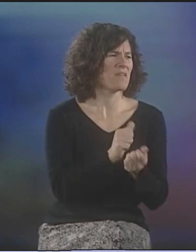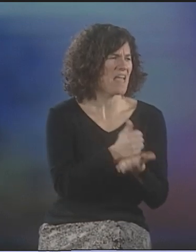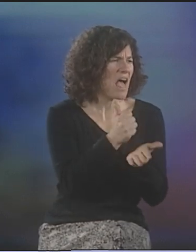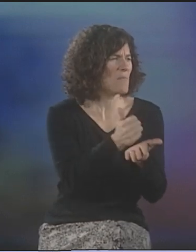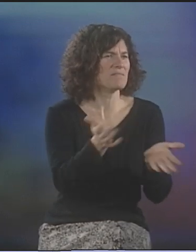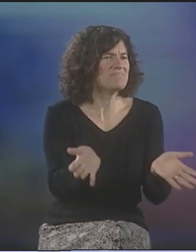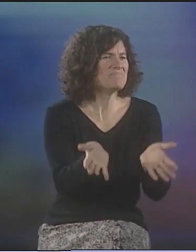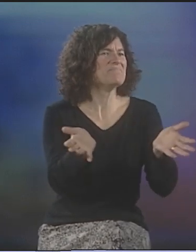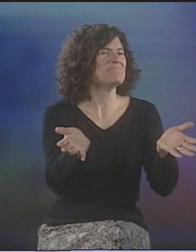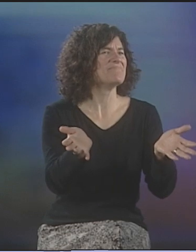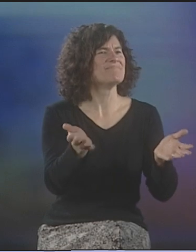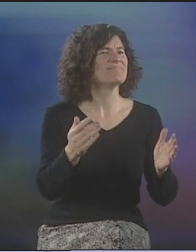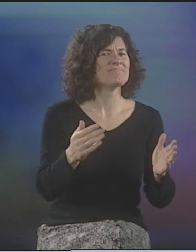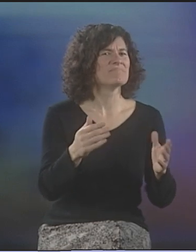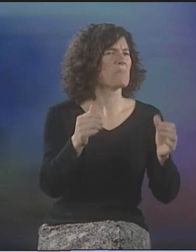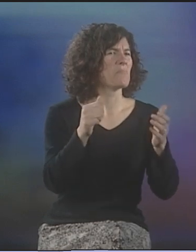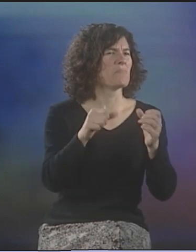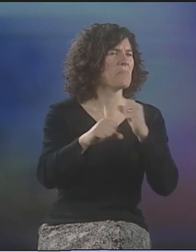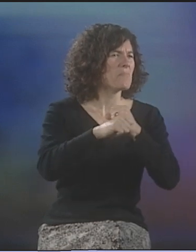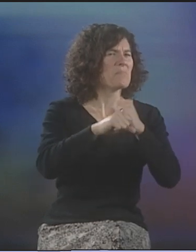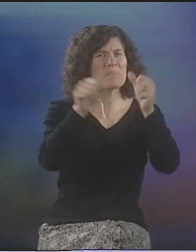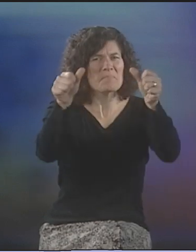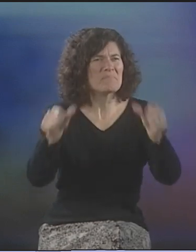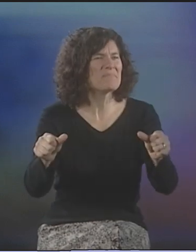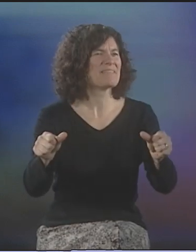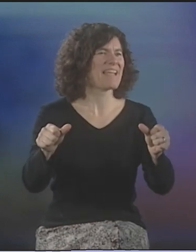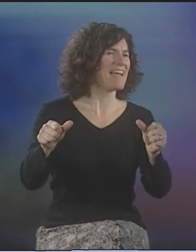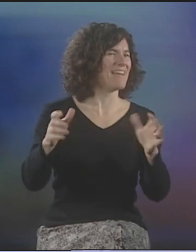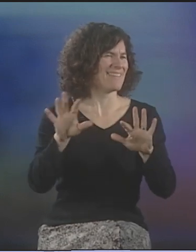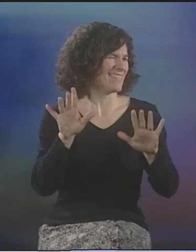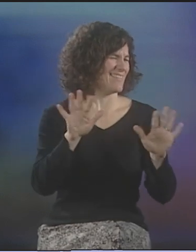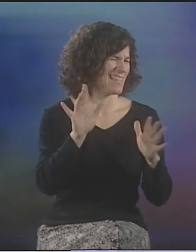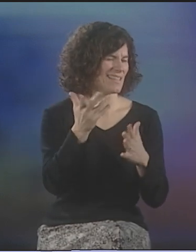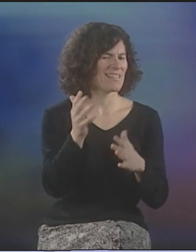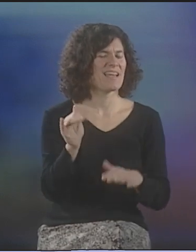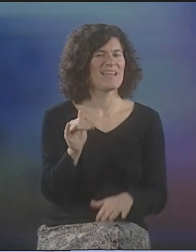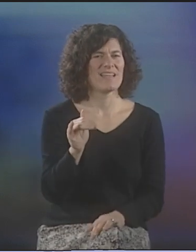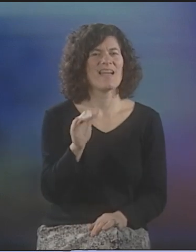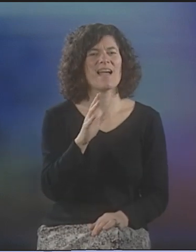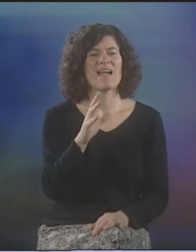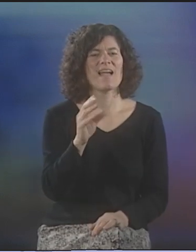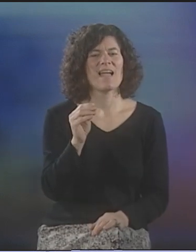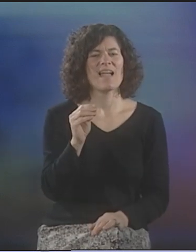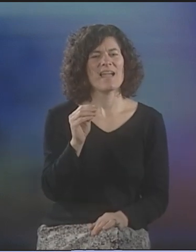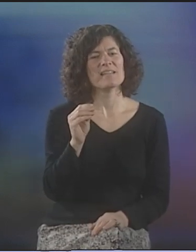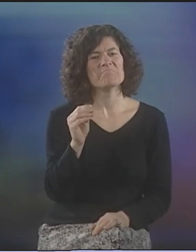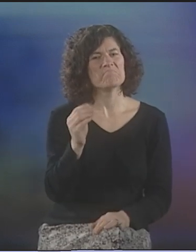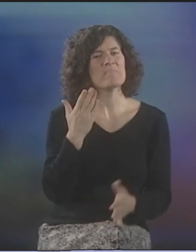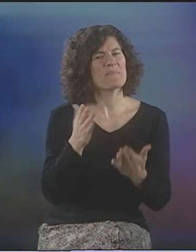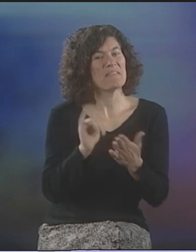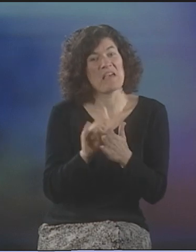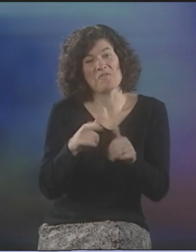WELL, YOU KNOW, SORT OF GET IT GOING, DO SOME PR, PUT UP THE FLIERS AND POSTERS, THINGS LIKE THAT, TO GET AN AUDIENCE.